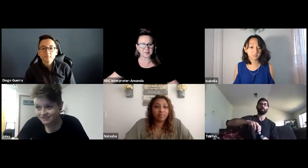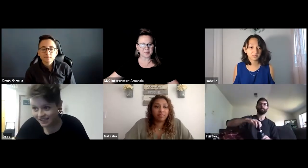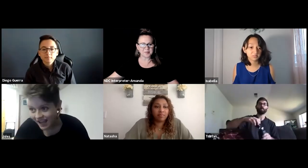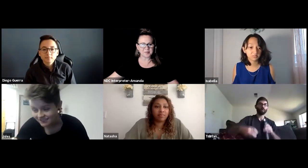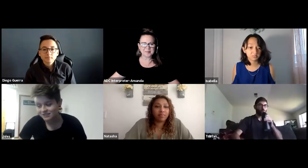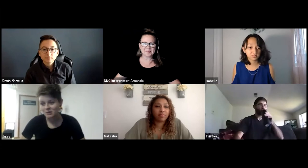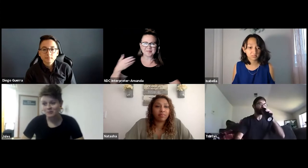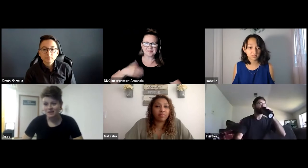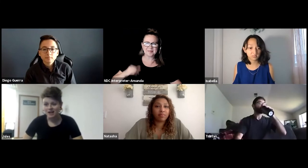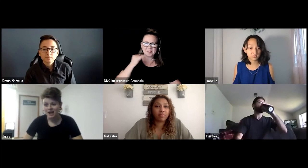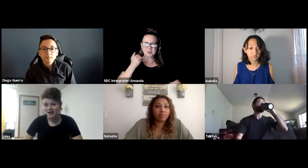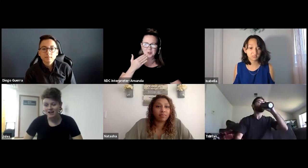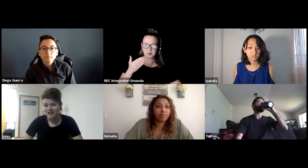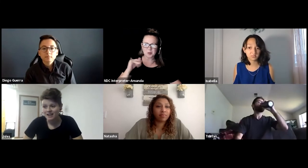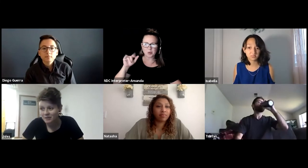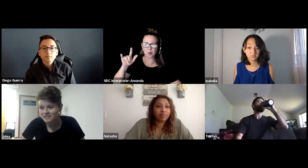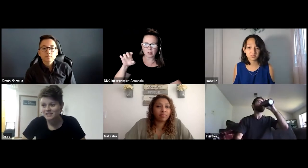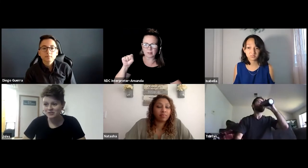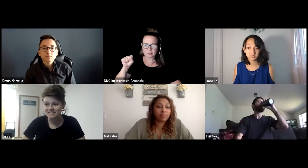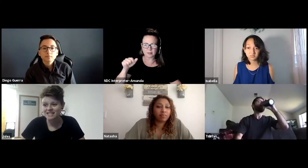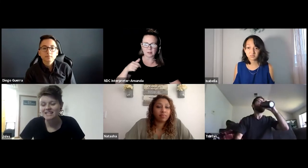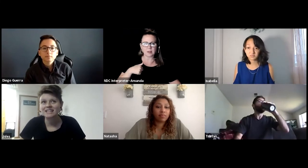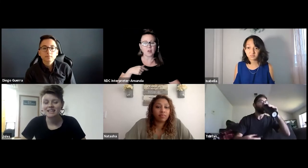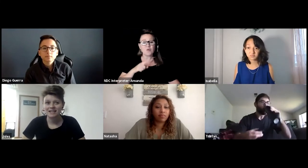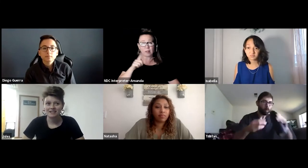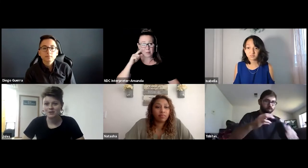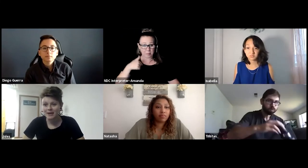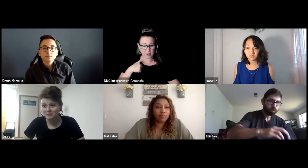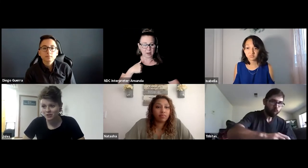Yeah, so it was interesting in New Hampshire,